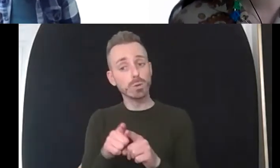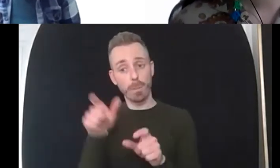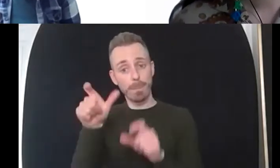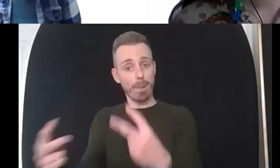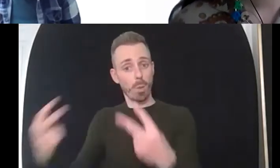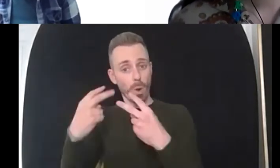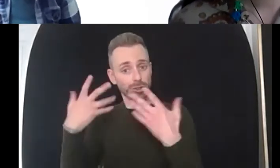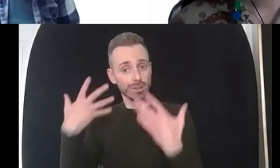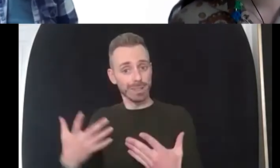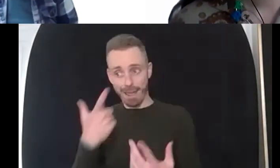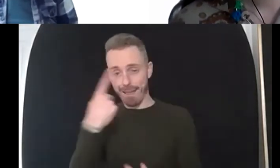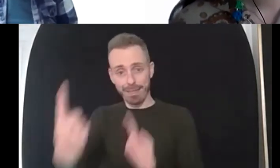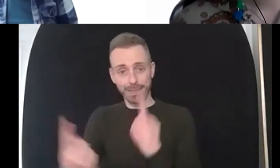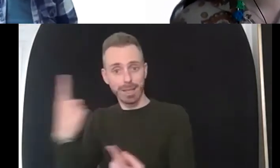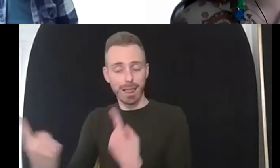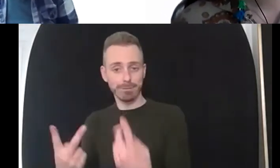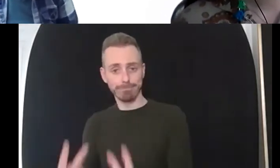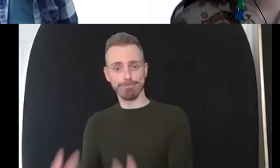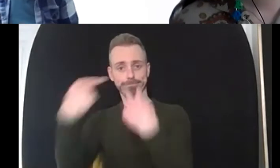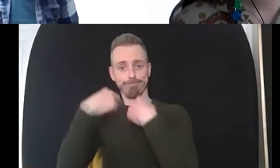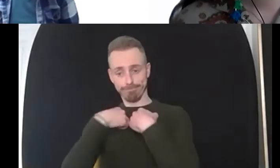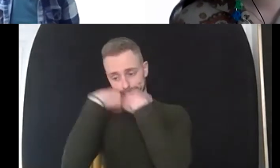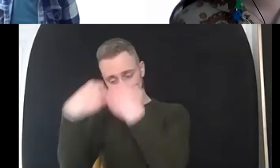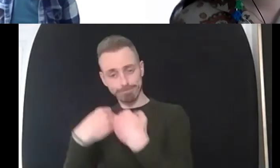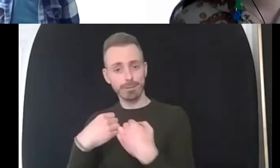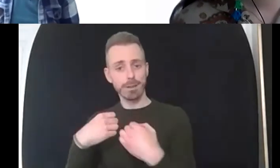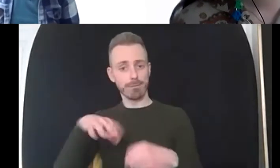there's lots of free materials out there so actually there's a really really good website